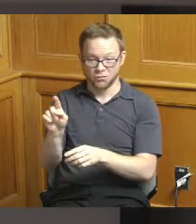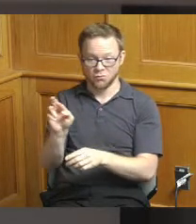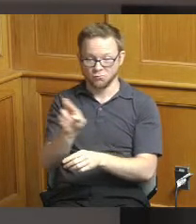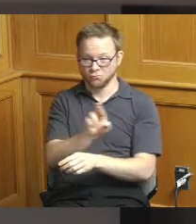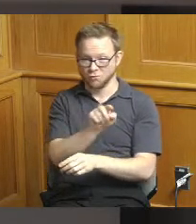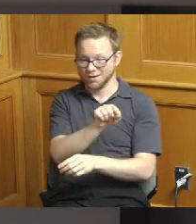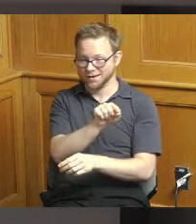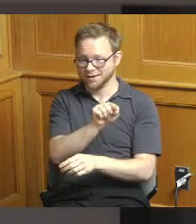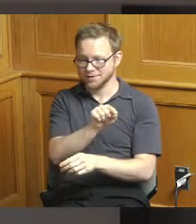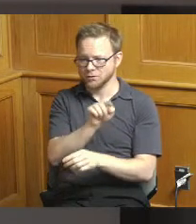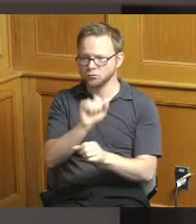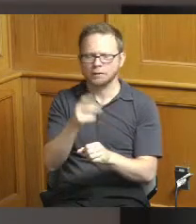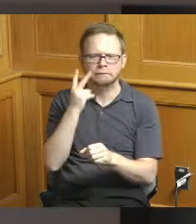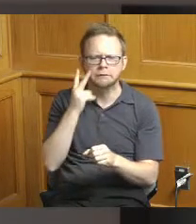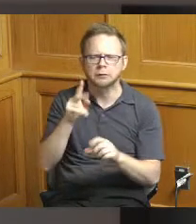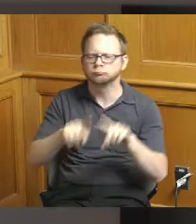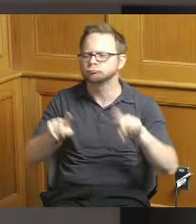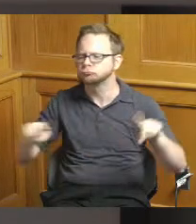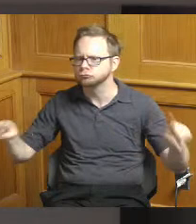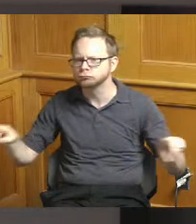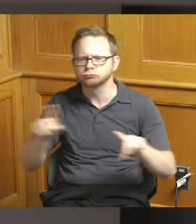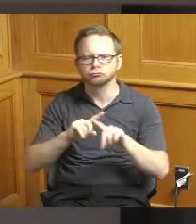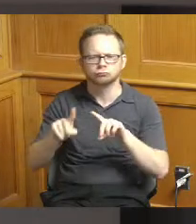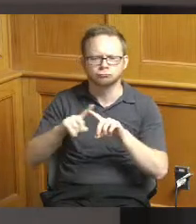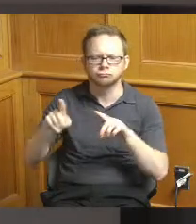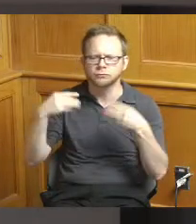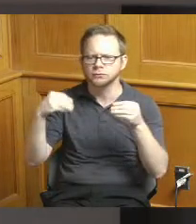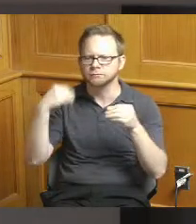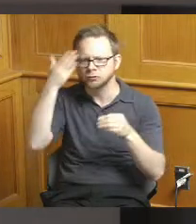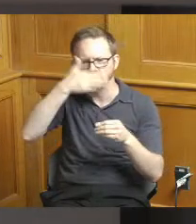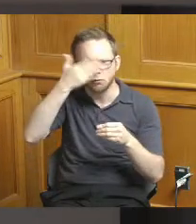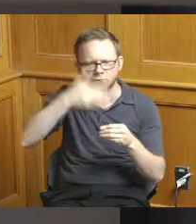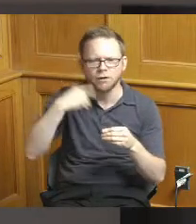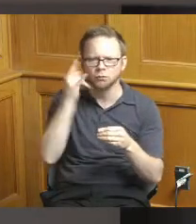taste of the variety of storefronts you'll see throughout the Cheviot business district and and